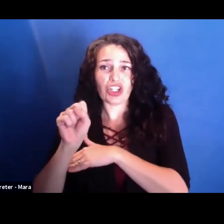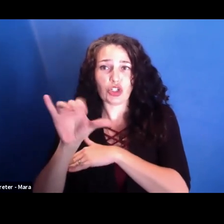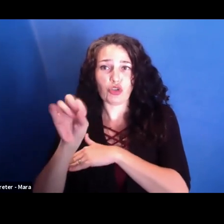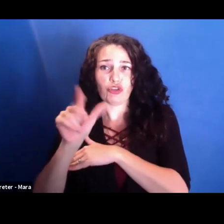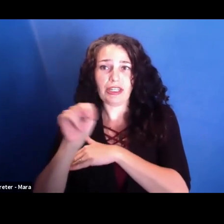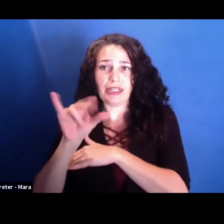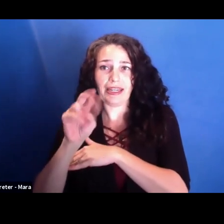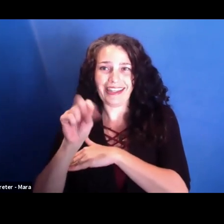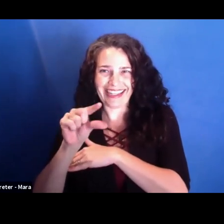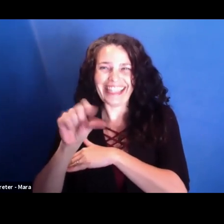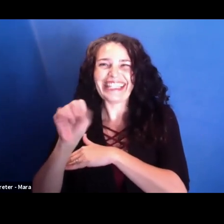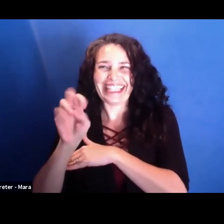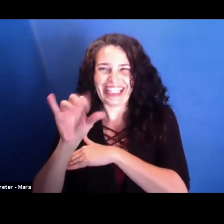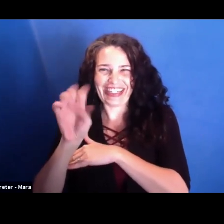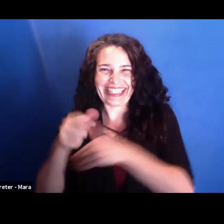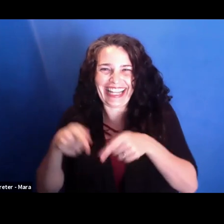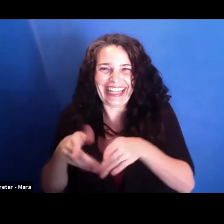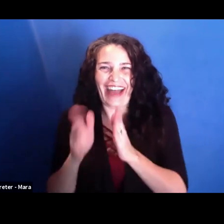And I'll let Mara catch up because I know that's a long one.